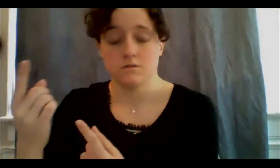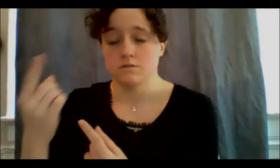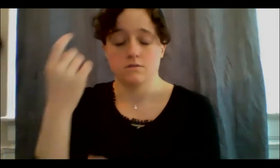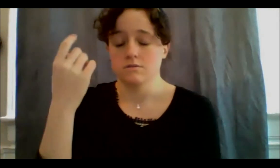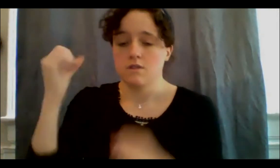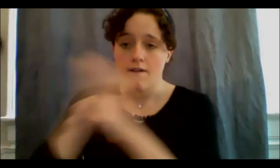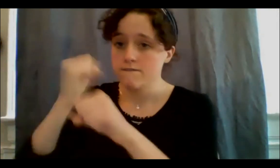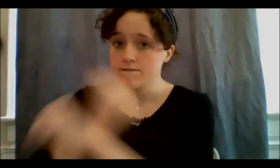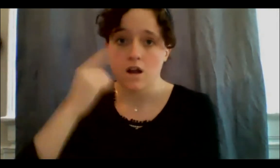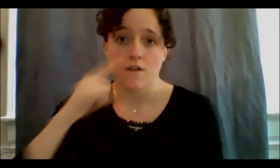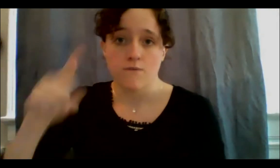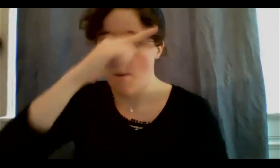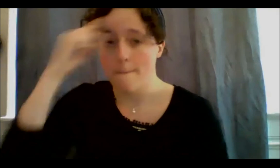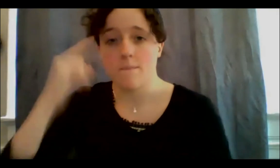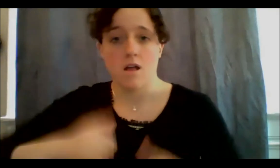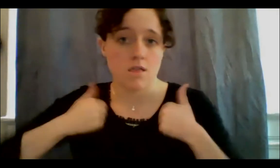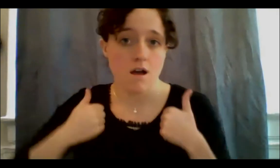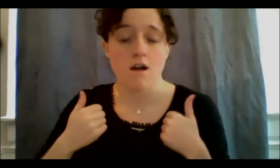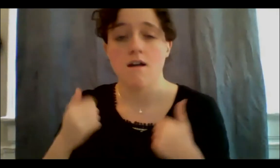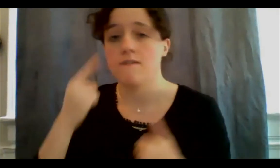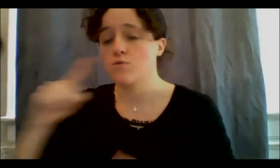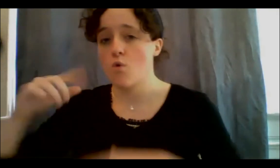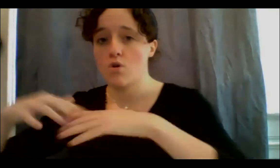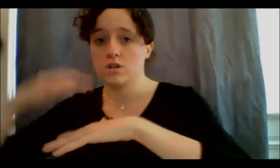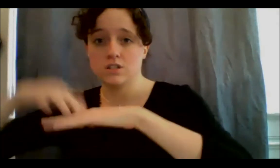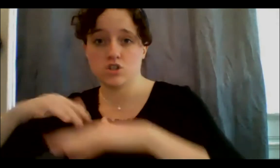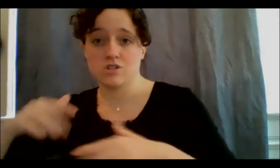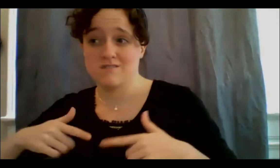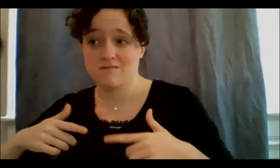fighting for Indigenous lives, they keep killing us, you know, so we're